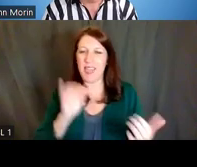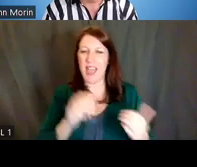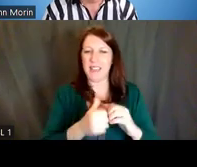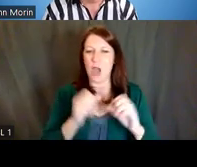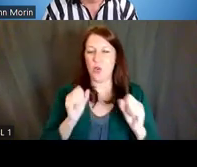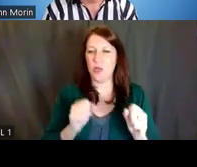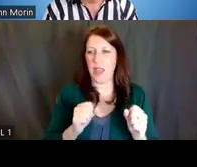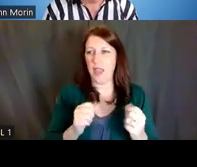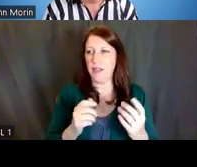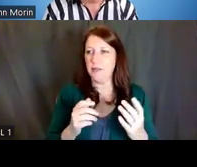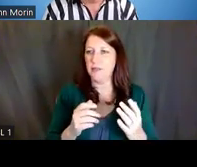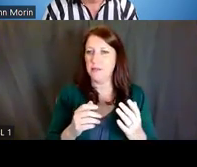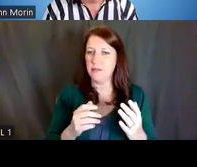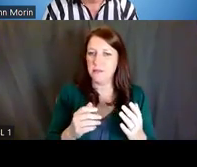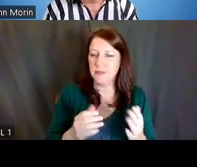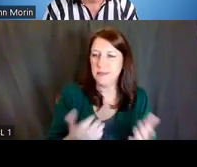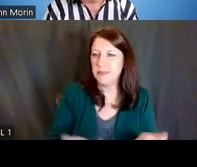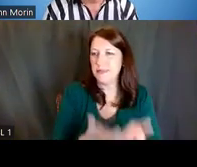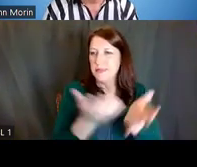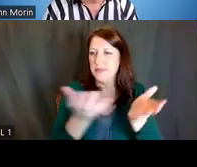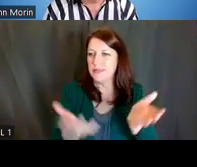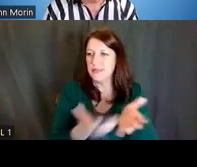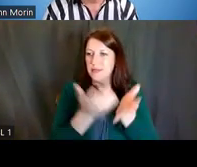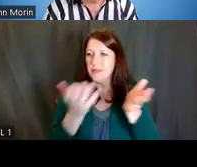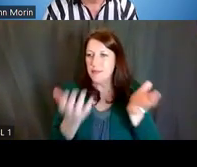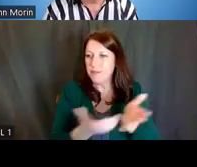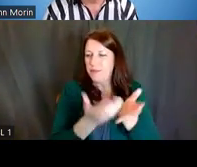to cultivate the relationship in your network.